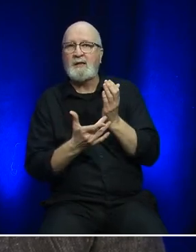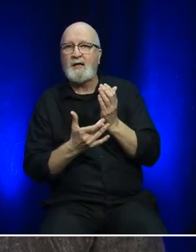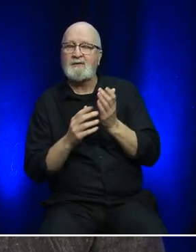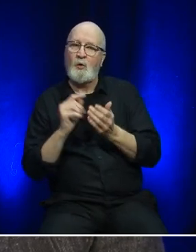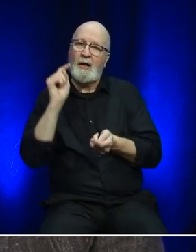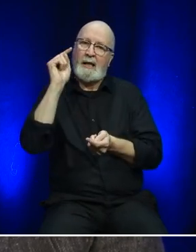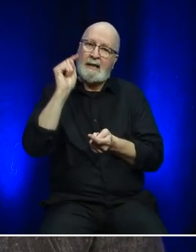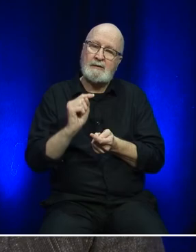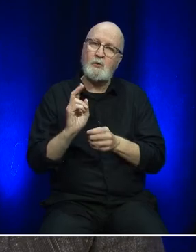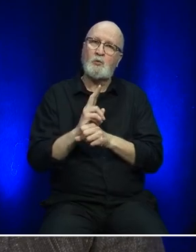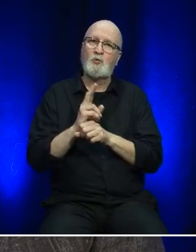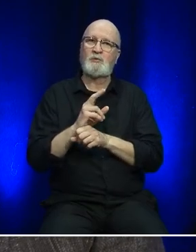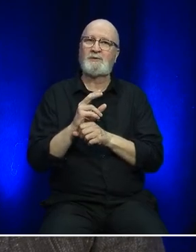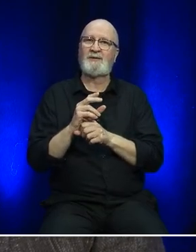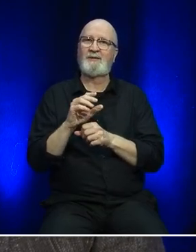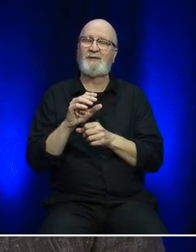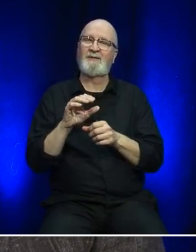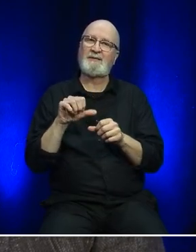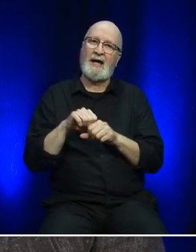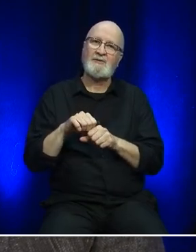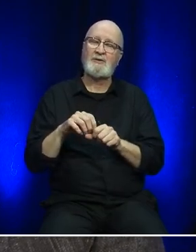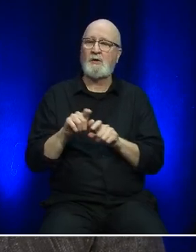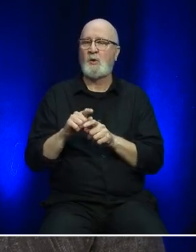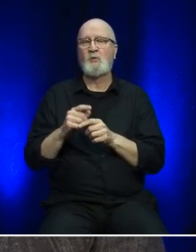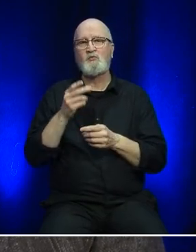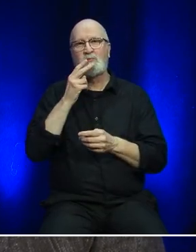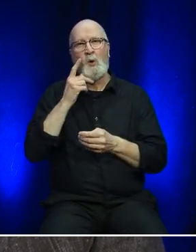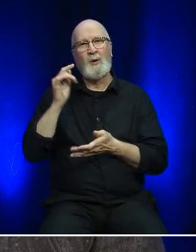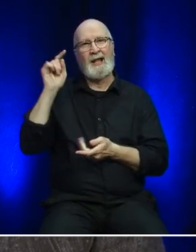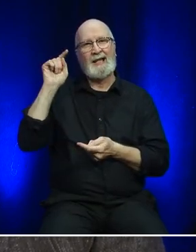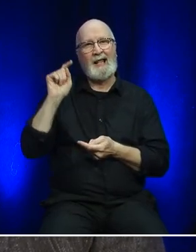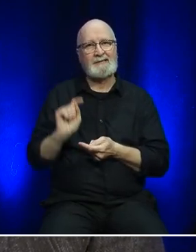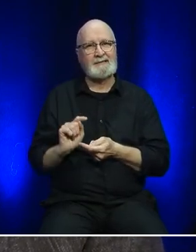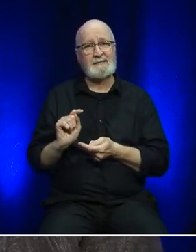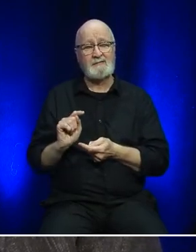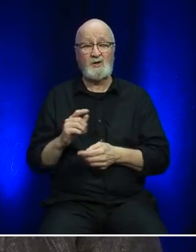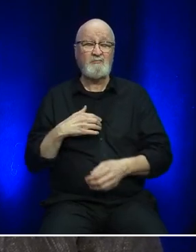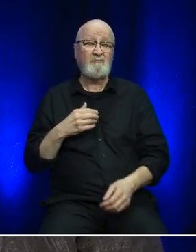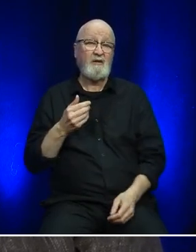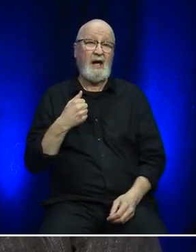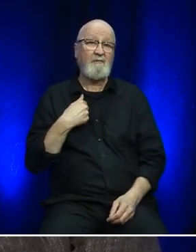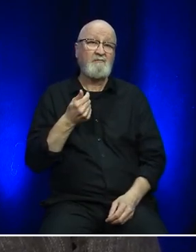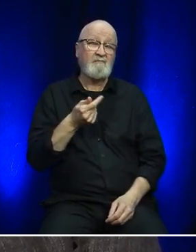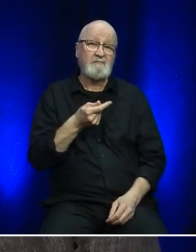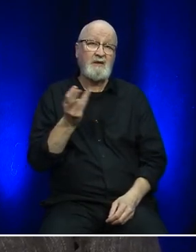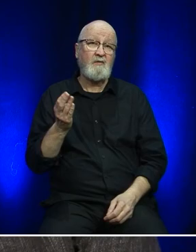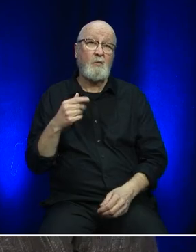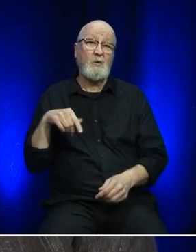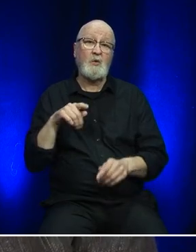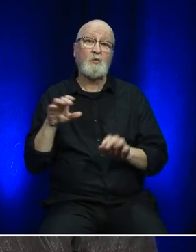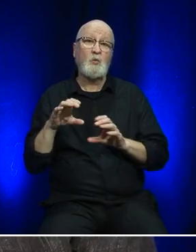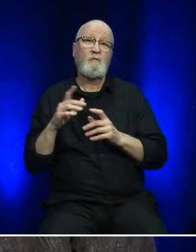fuel burn and also to reduce the emissions So there are a number of things that we're doing from an environmental perspective